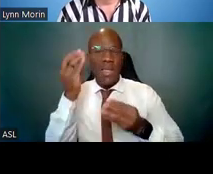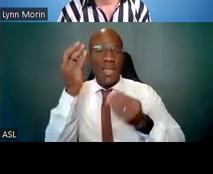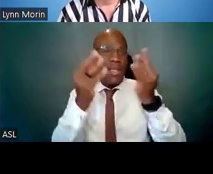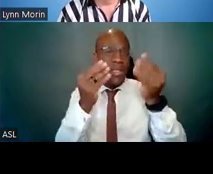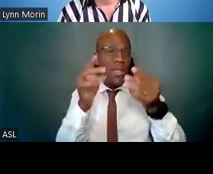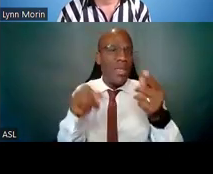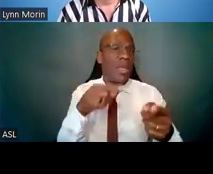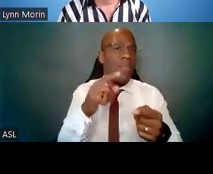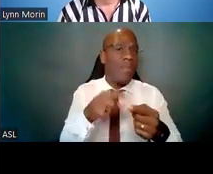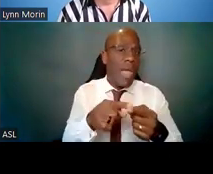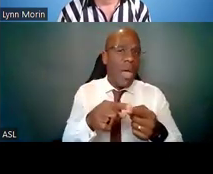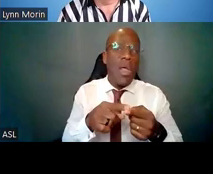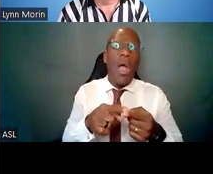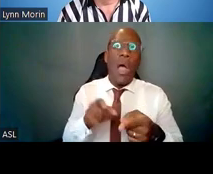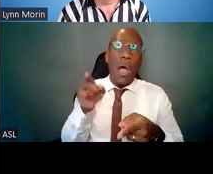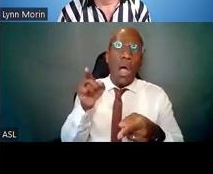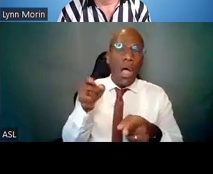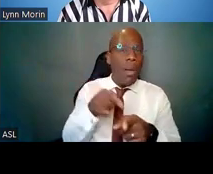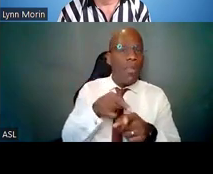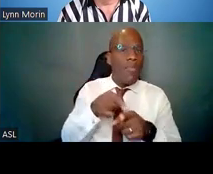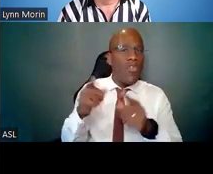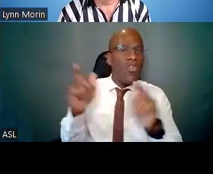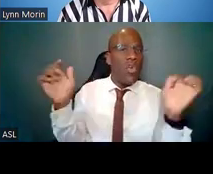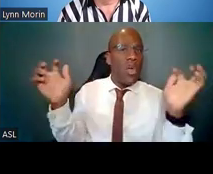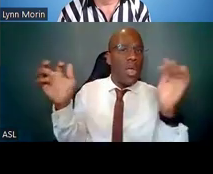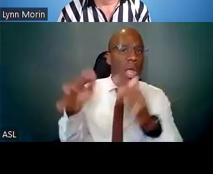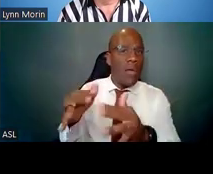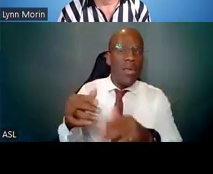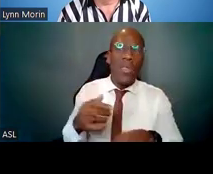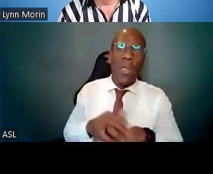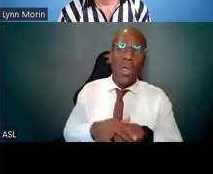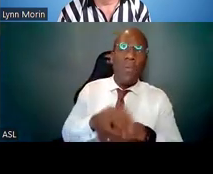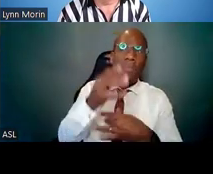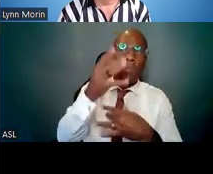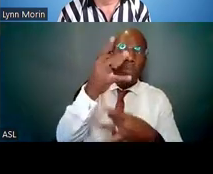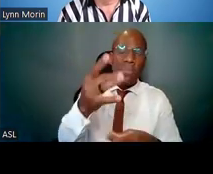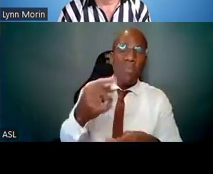you want to attend, and utilize them to share information